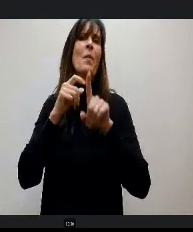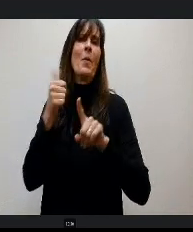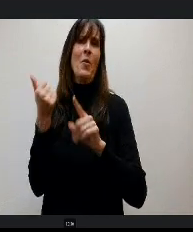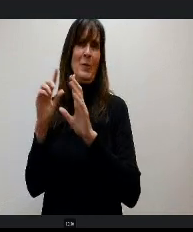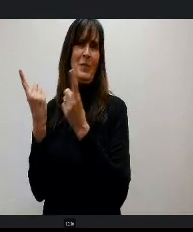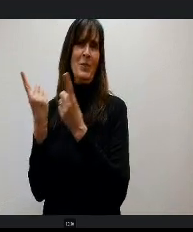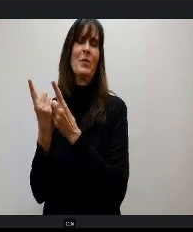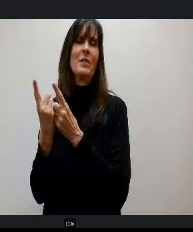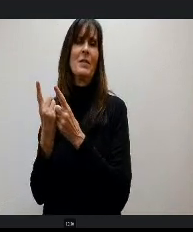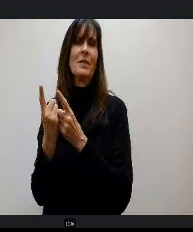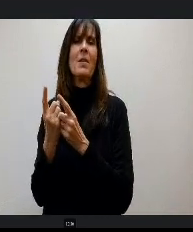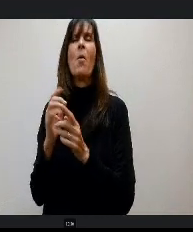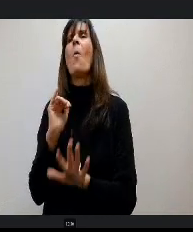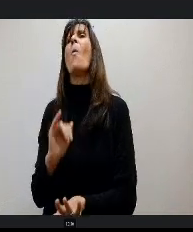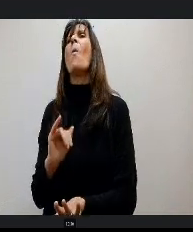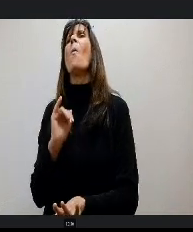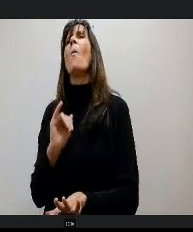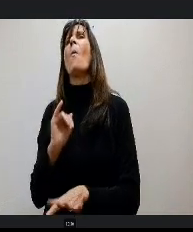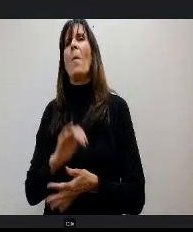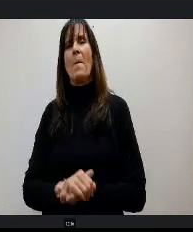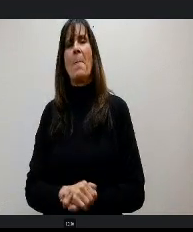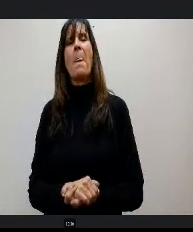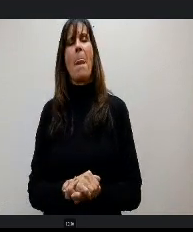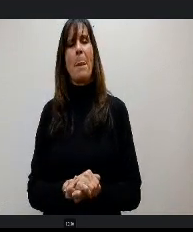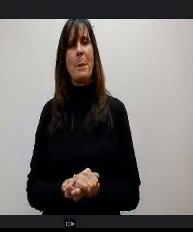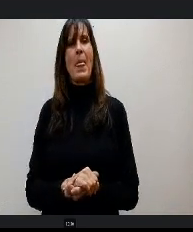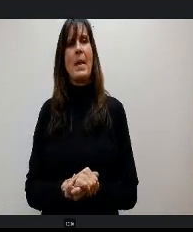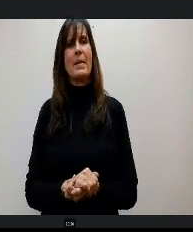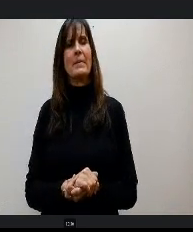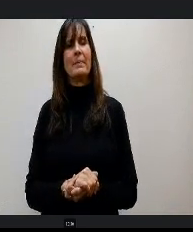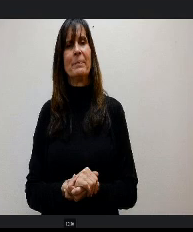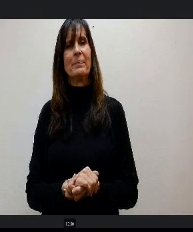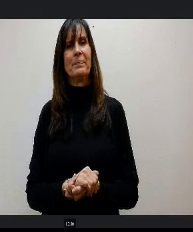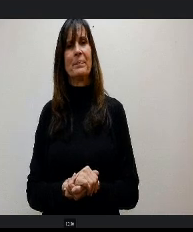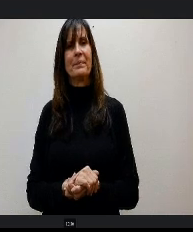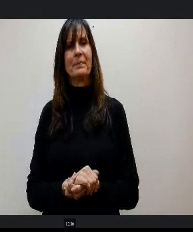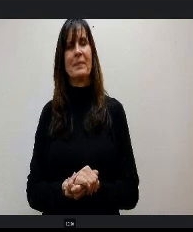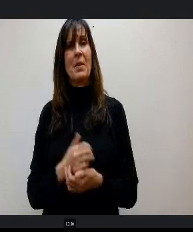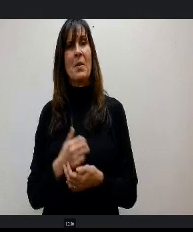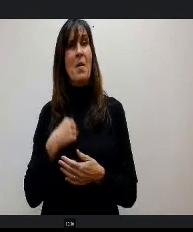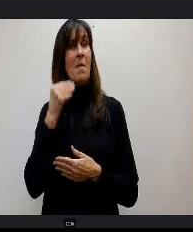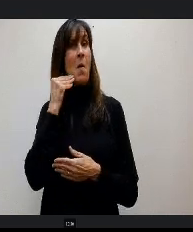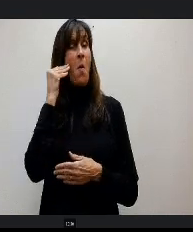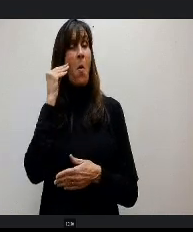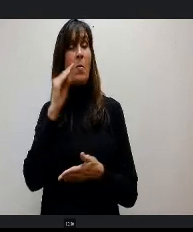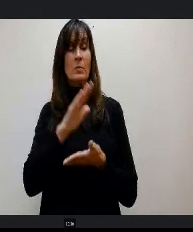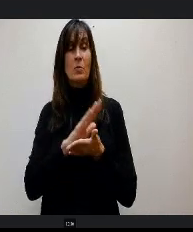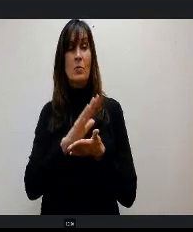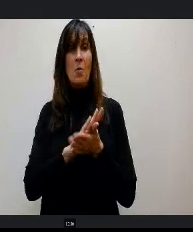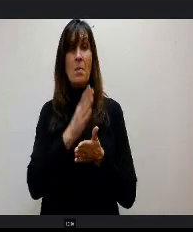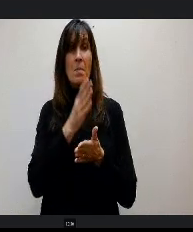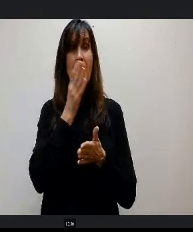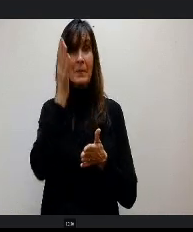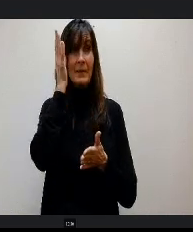I can't. Well, OK, we have had Home school parents asked to attend in the past, and so we've had that from time to